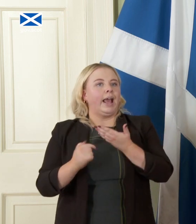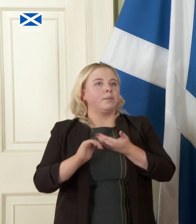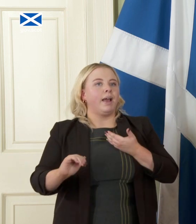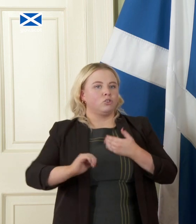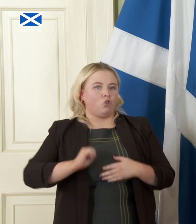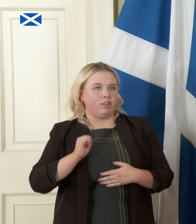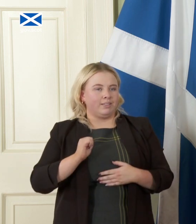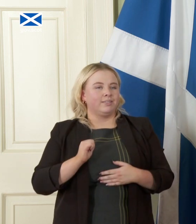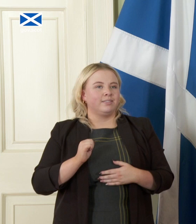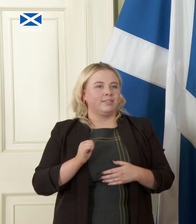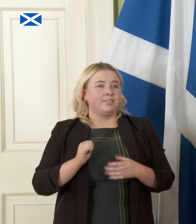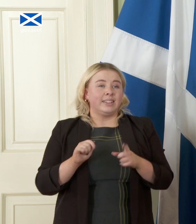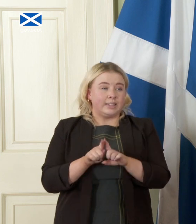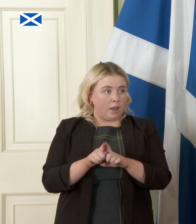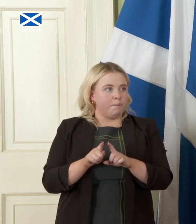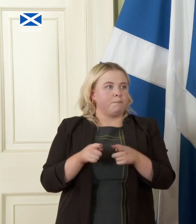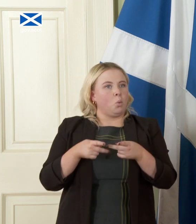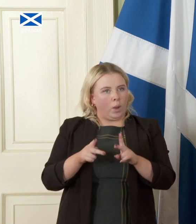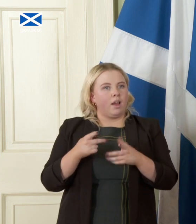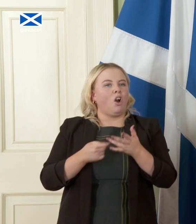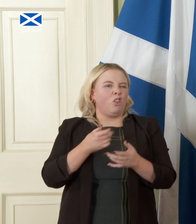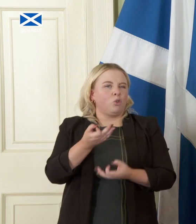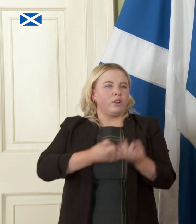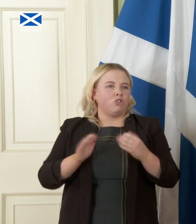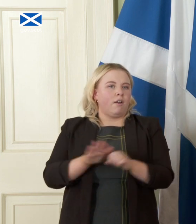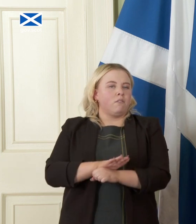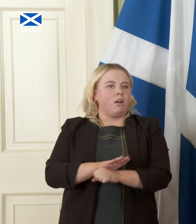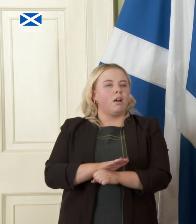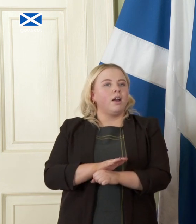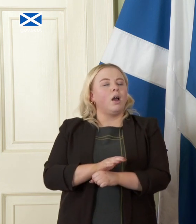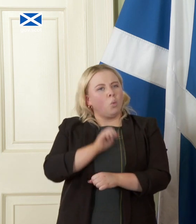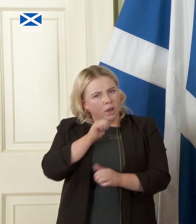questions have have covered in a way that will pose its own challenges but we will have access